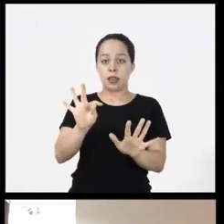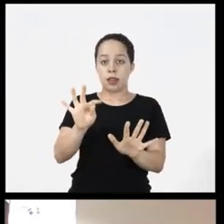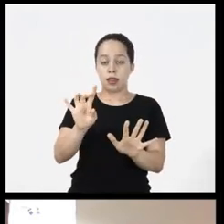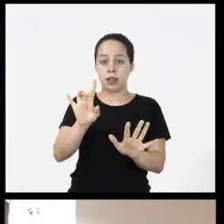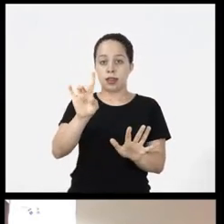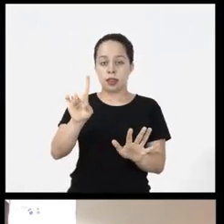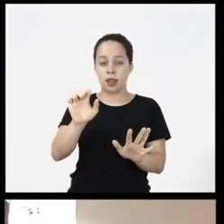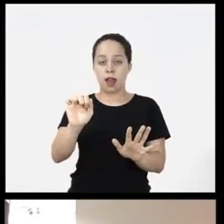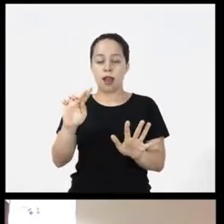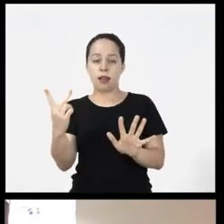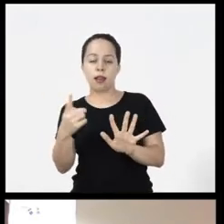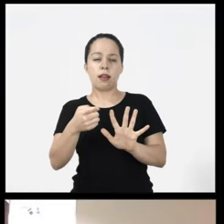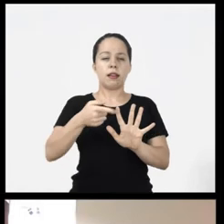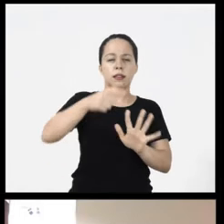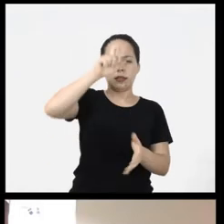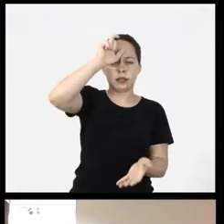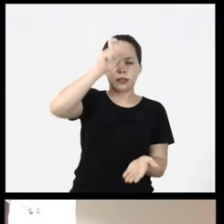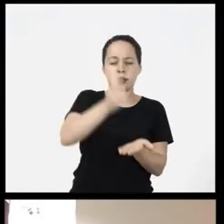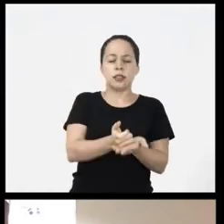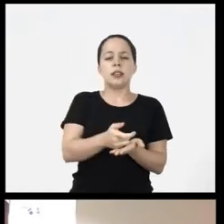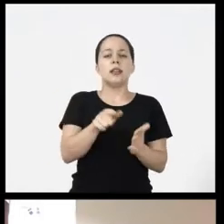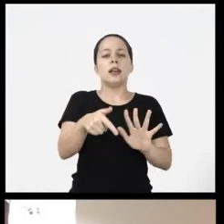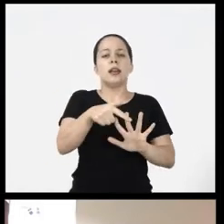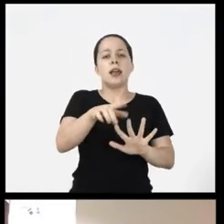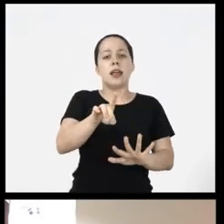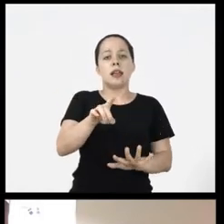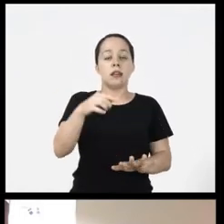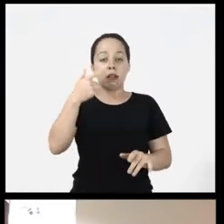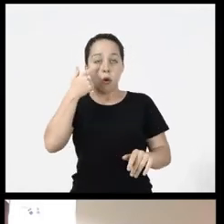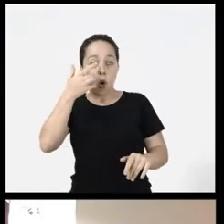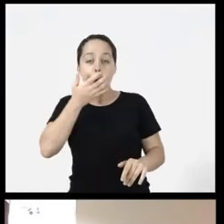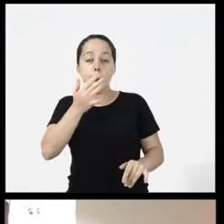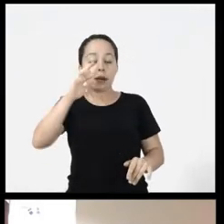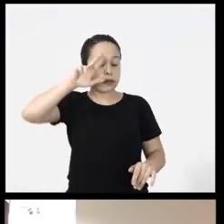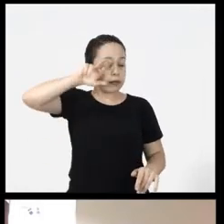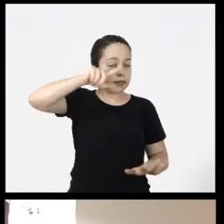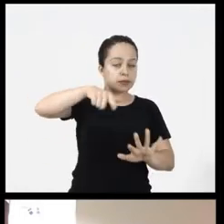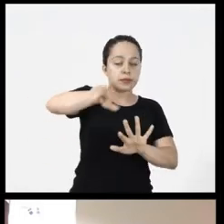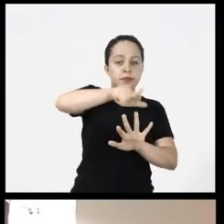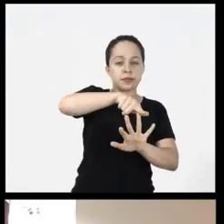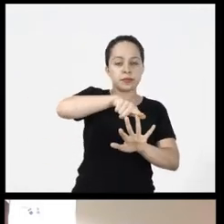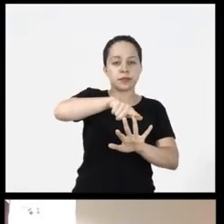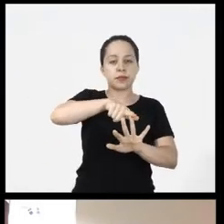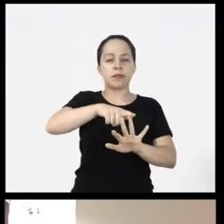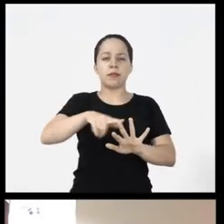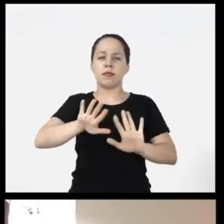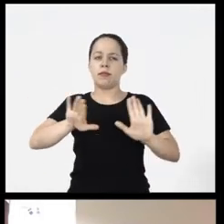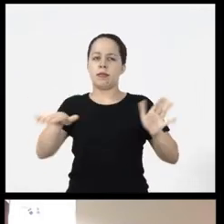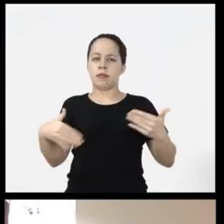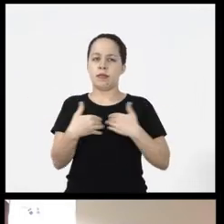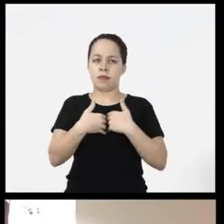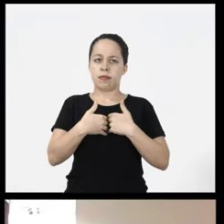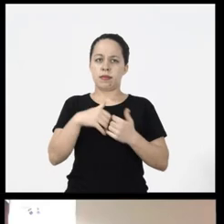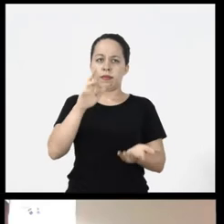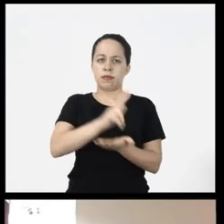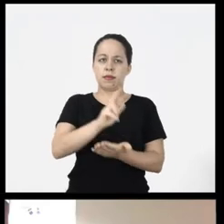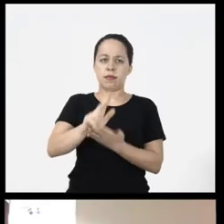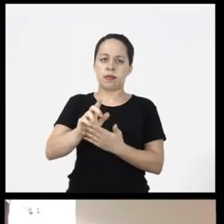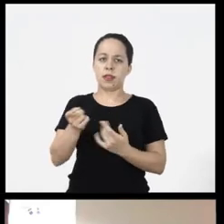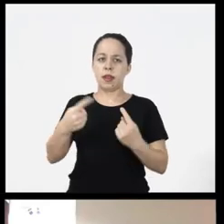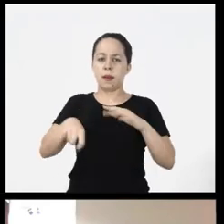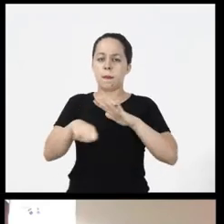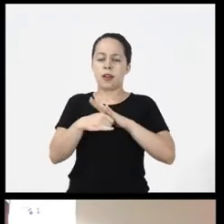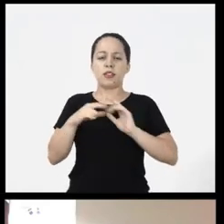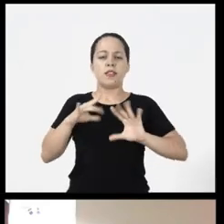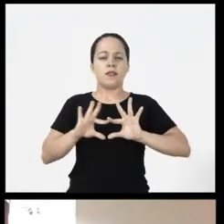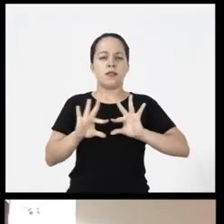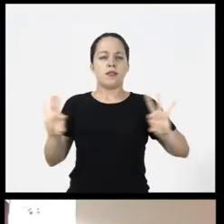dysgraphia, colorblindness and Earth dyslexia written one in each illustration below The phrase does not